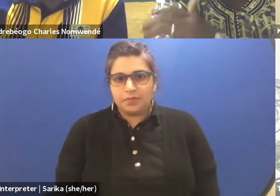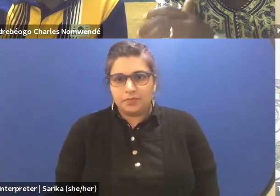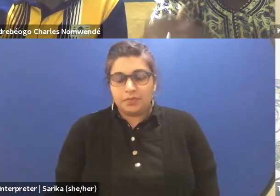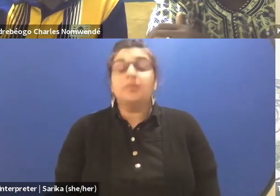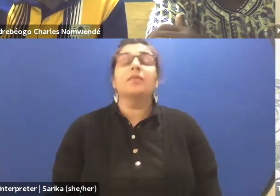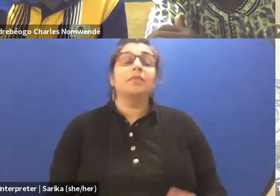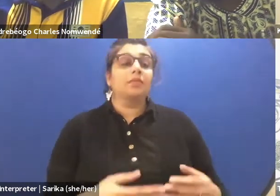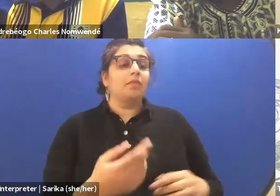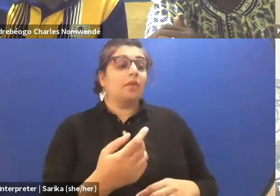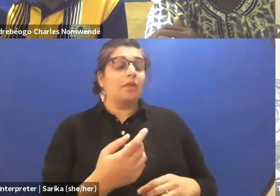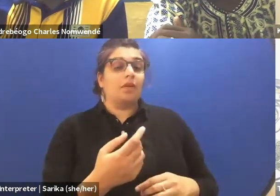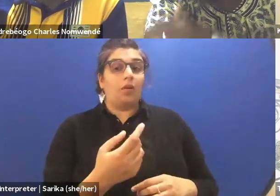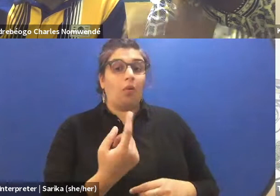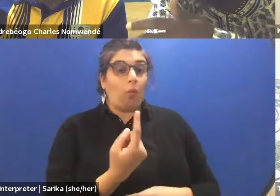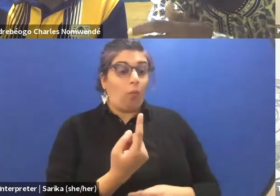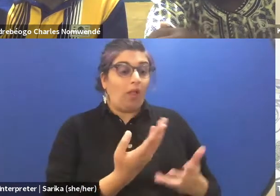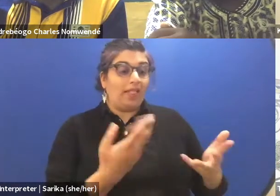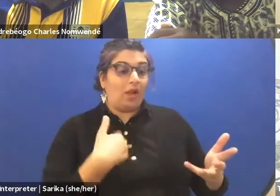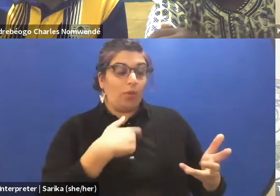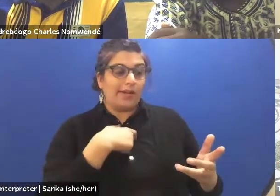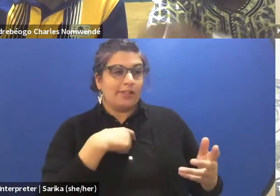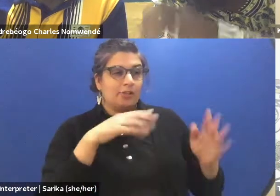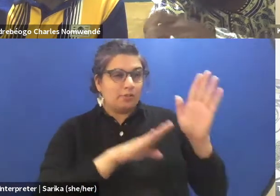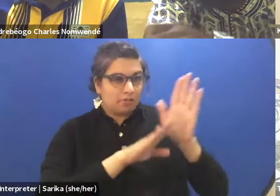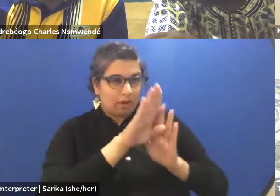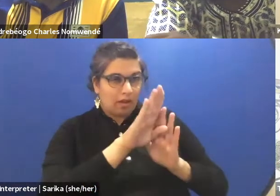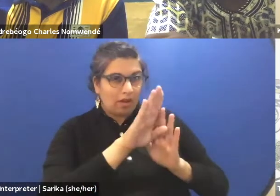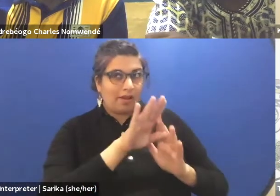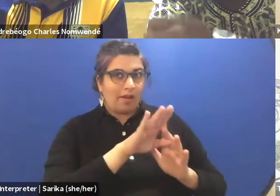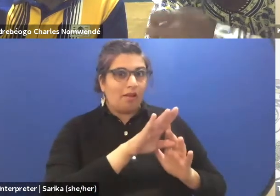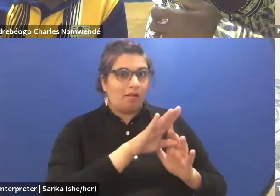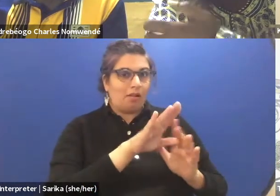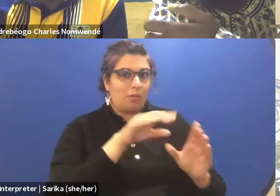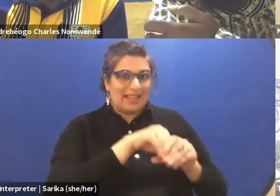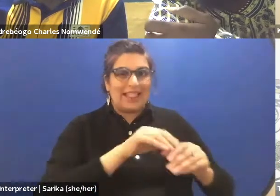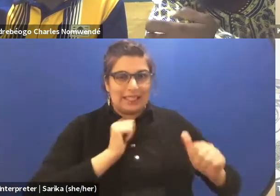One thing we have to develop in theater is our sensibility.